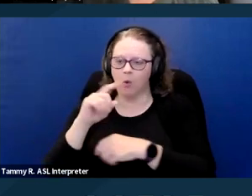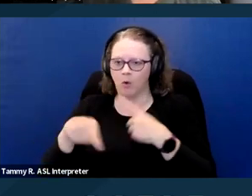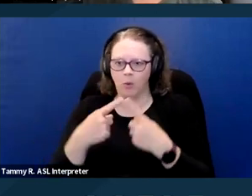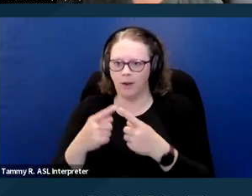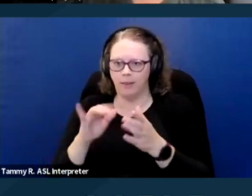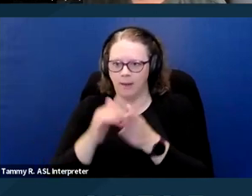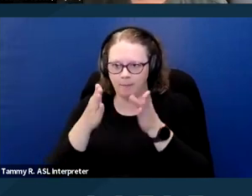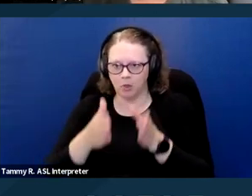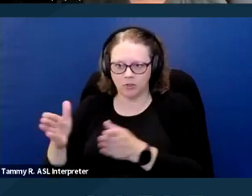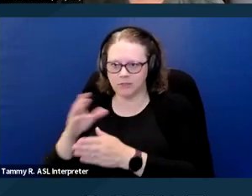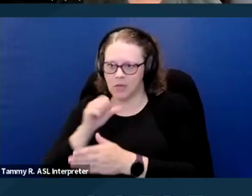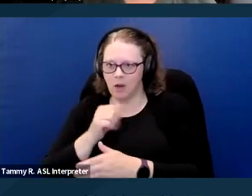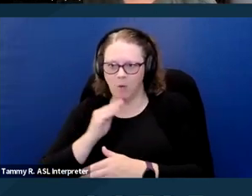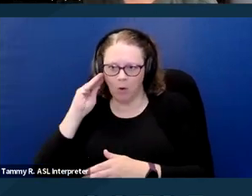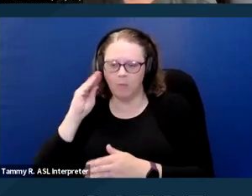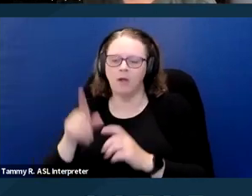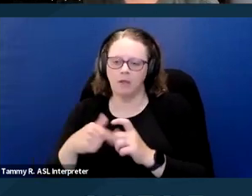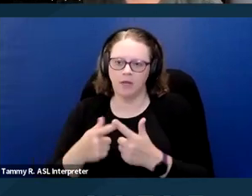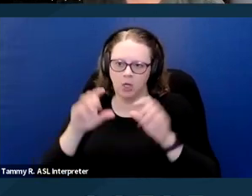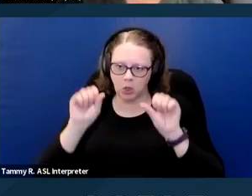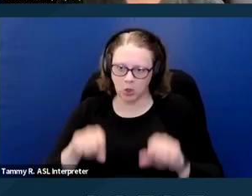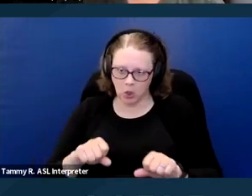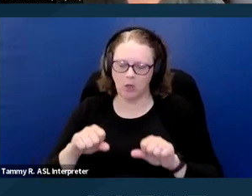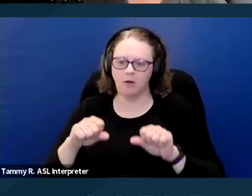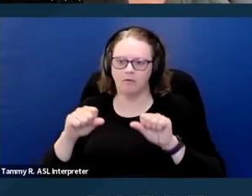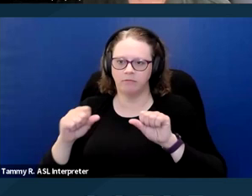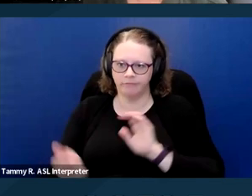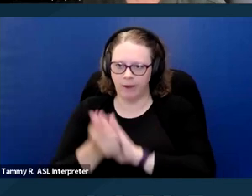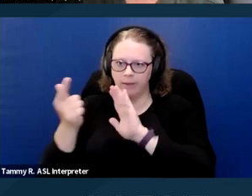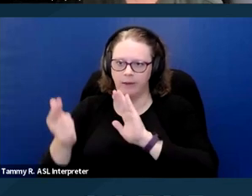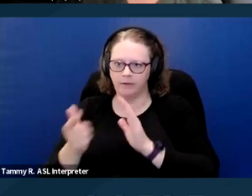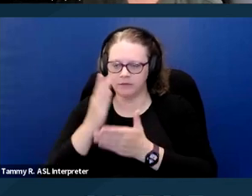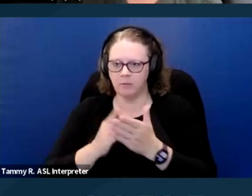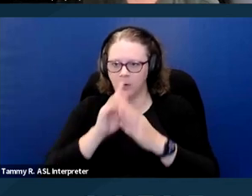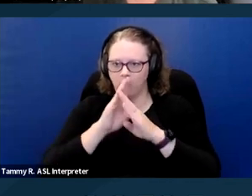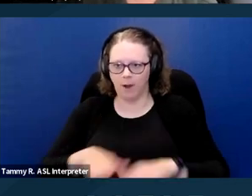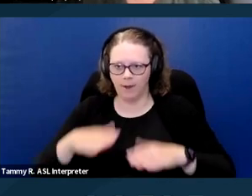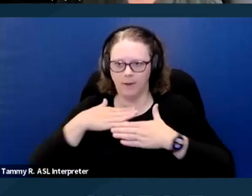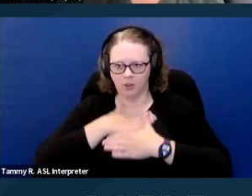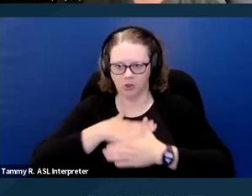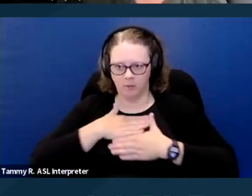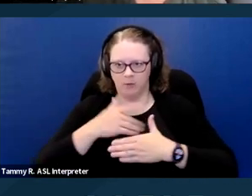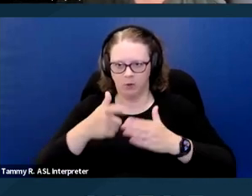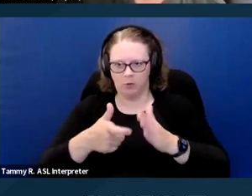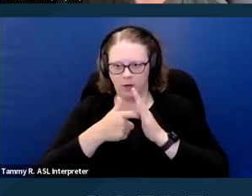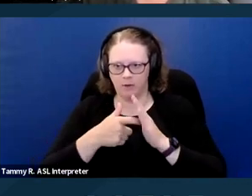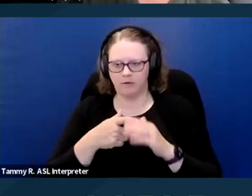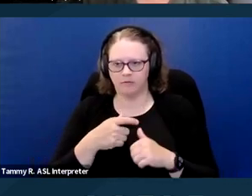that could violate some quiet enjoyment type of requirements, reasonable restrictions relating